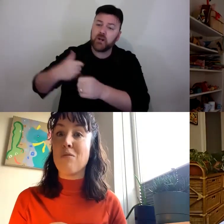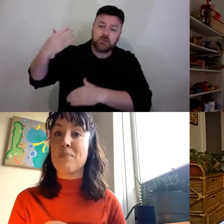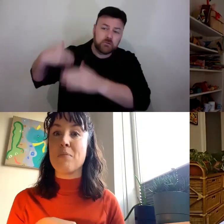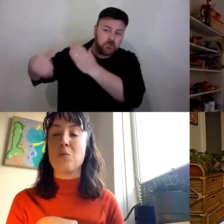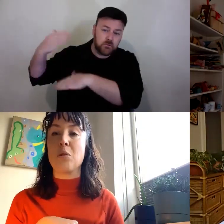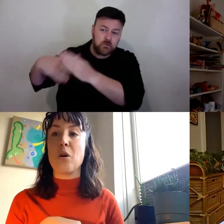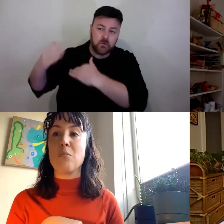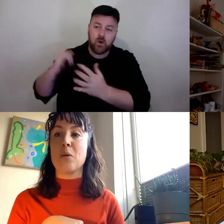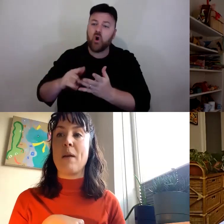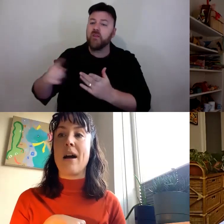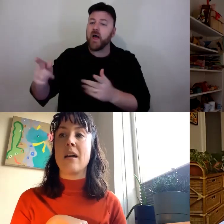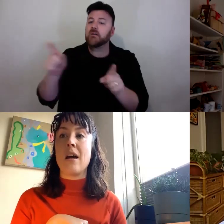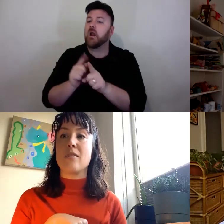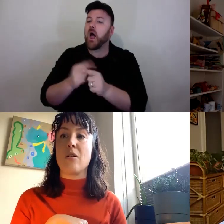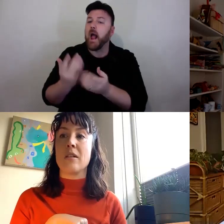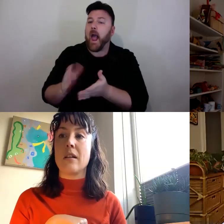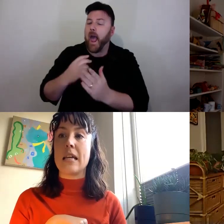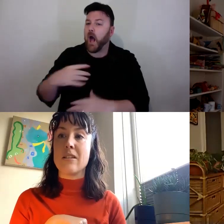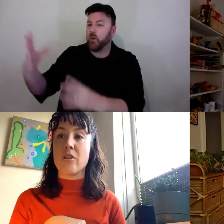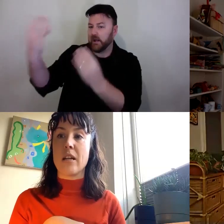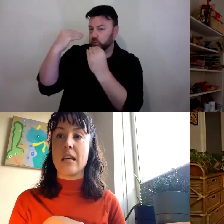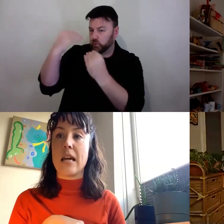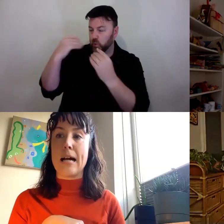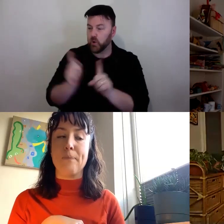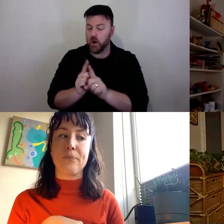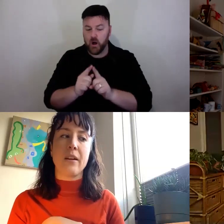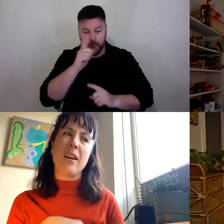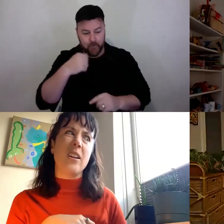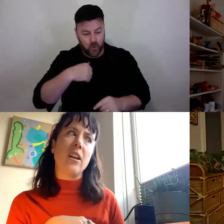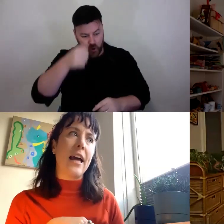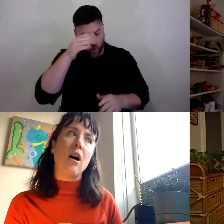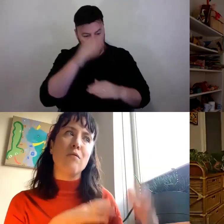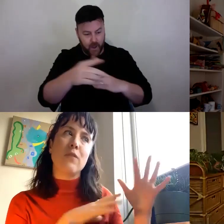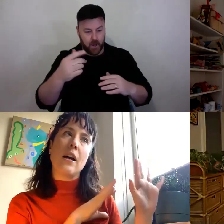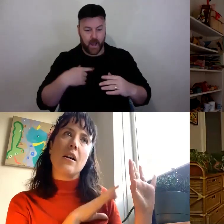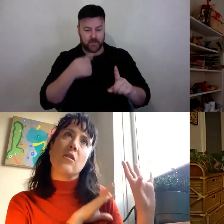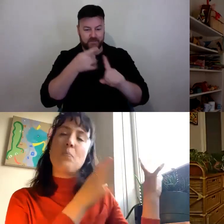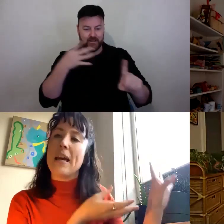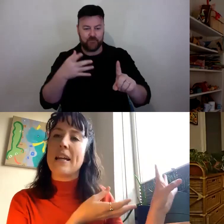often people will know more about a certain history, like of European